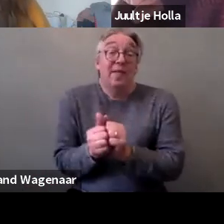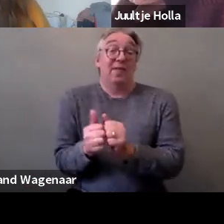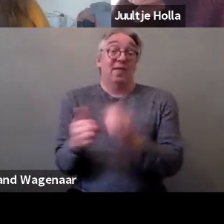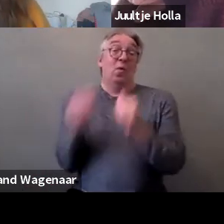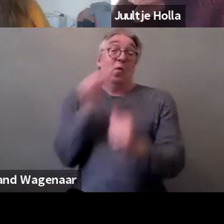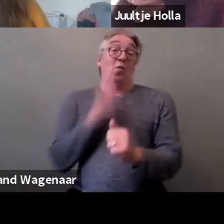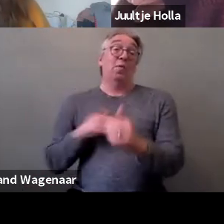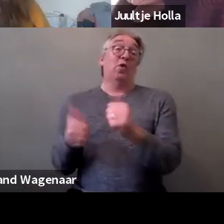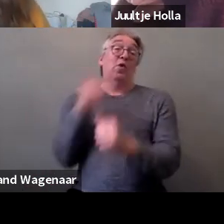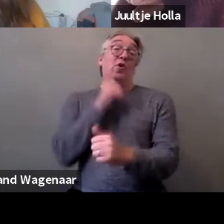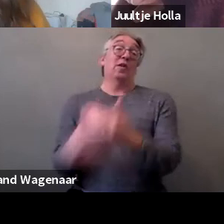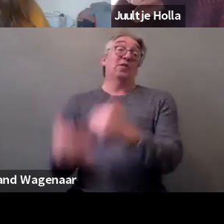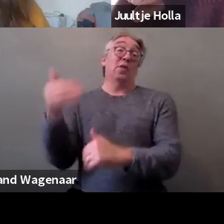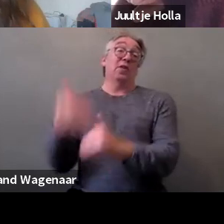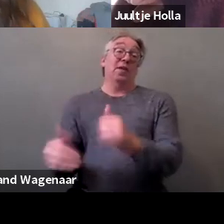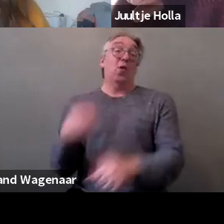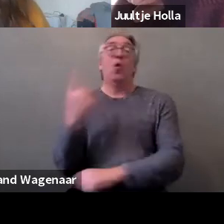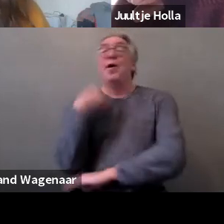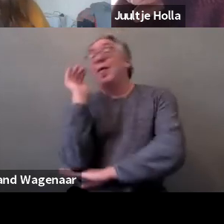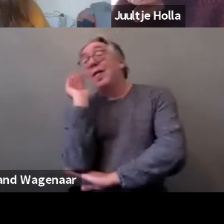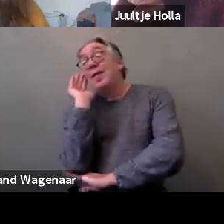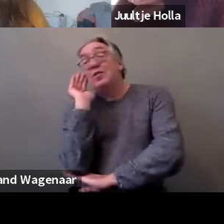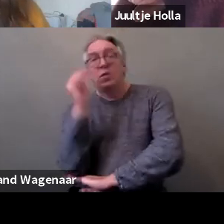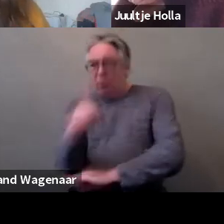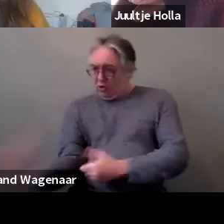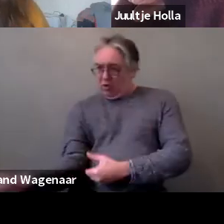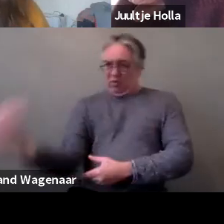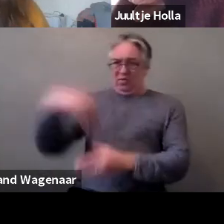not only listening to them, but involving them on measures